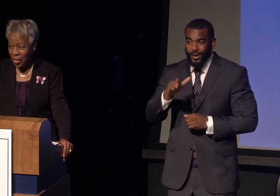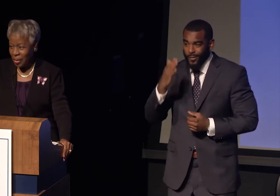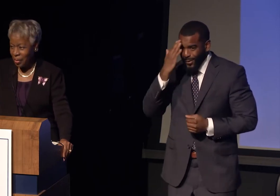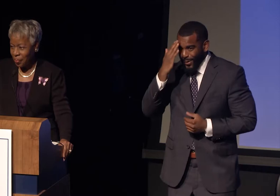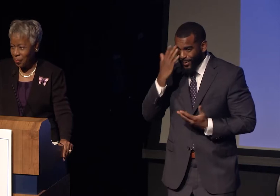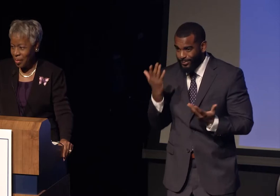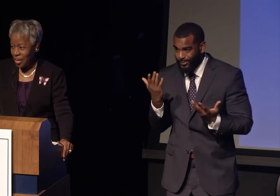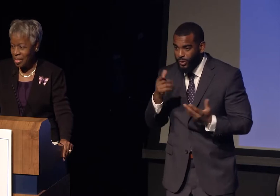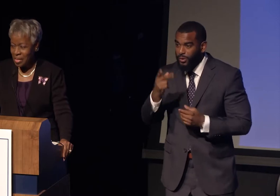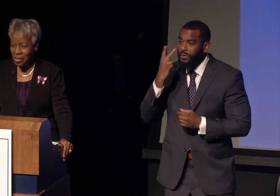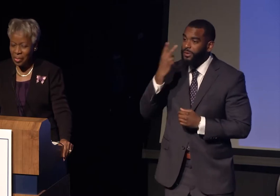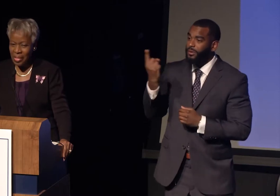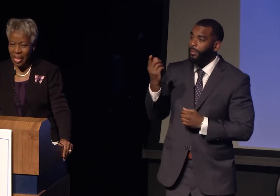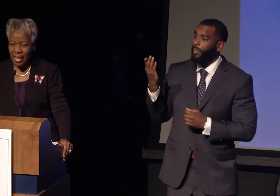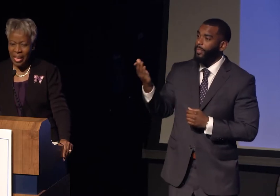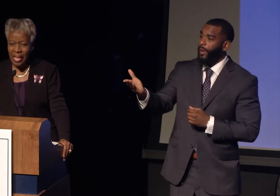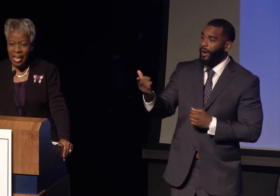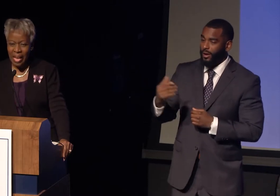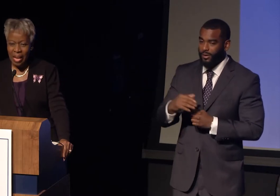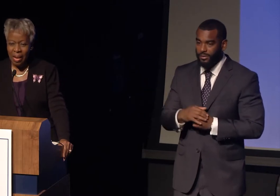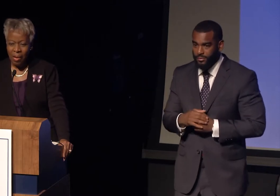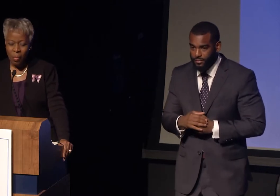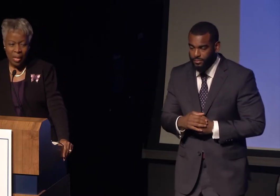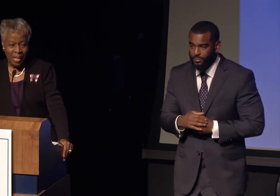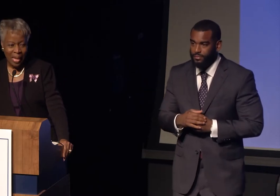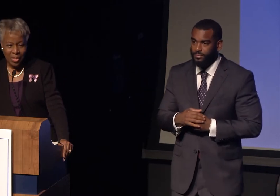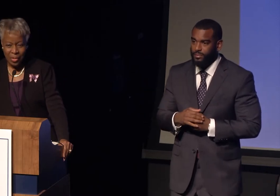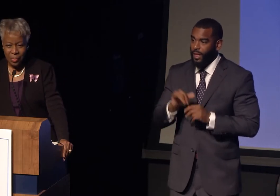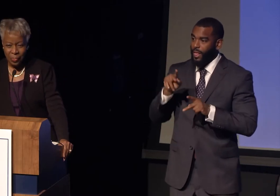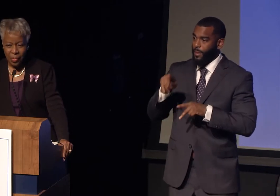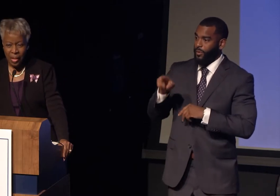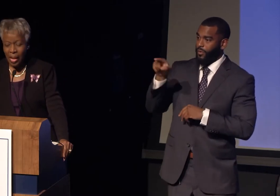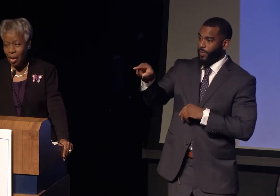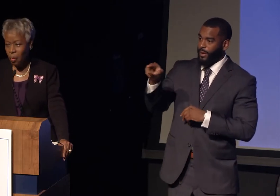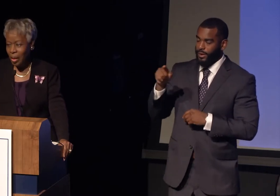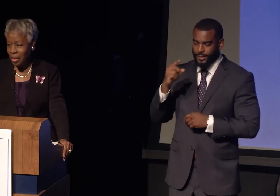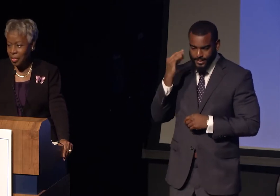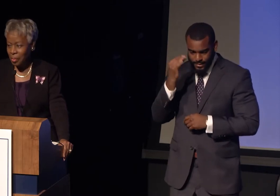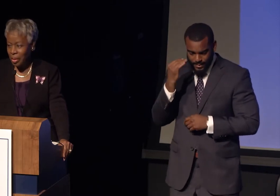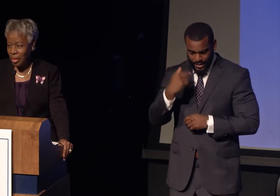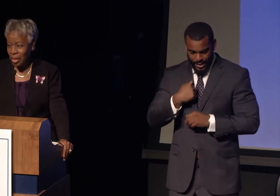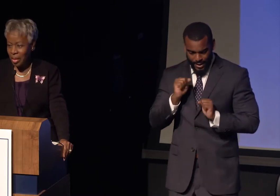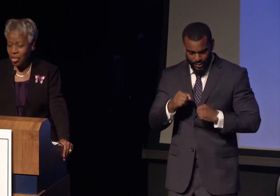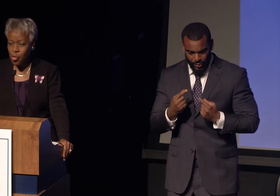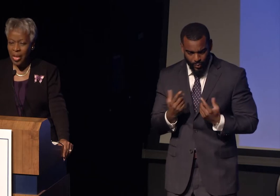is still saying "what can I do?" and "how will I do it?"